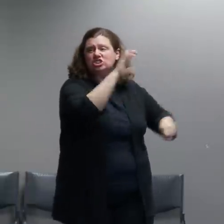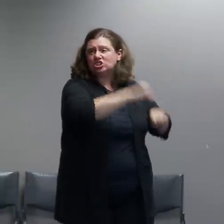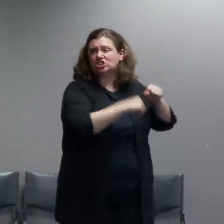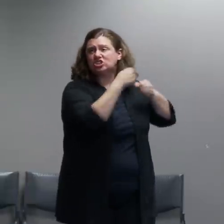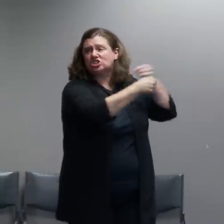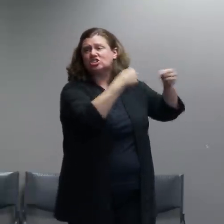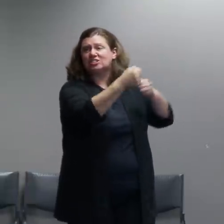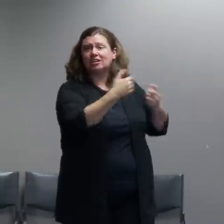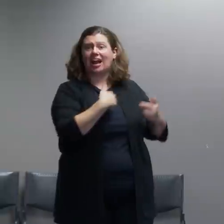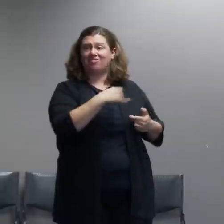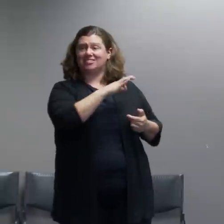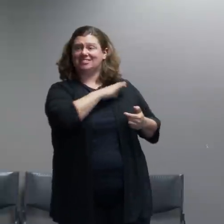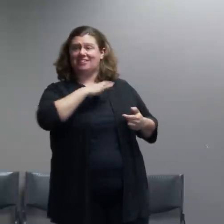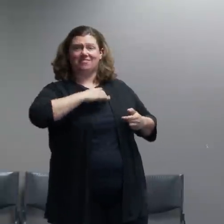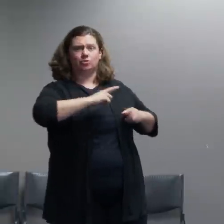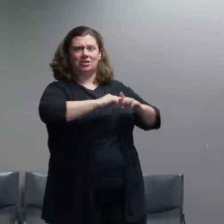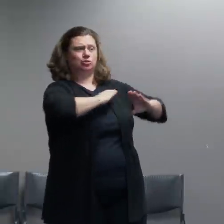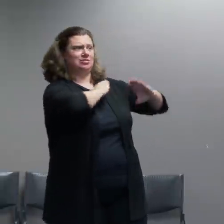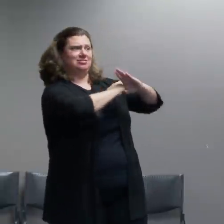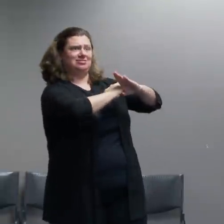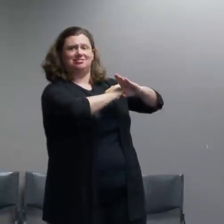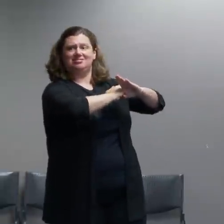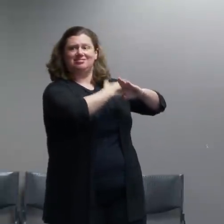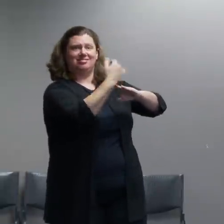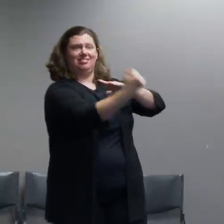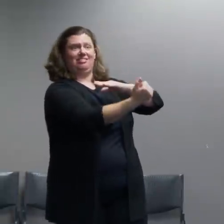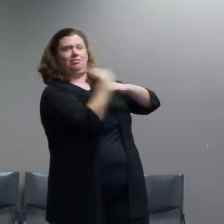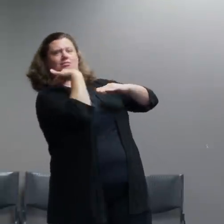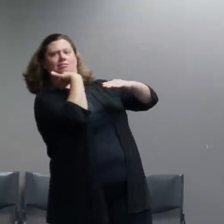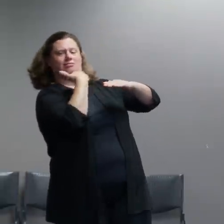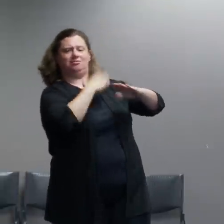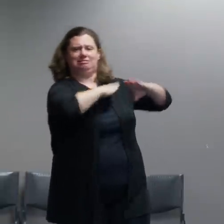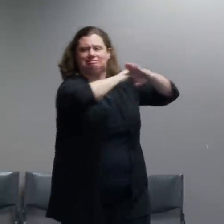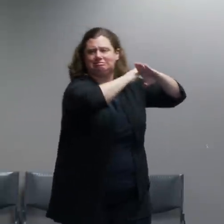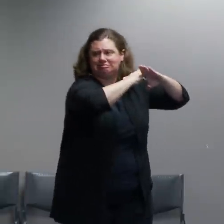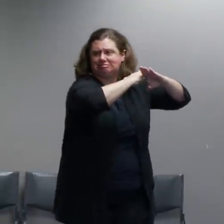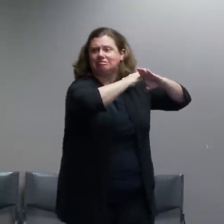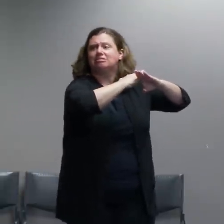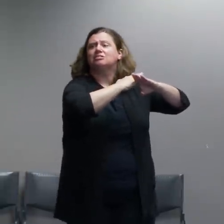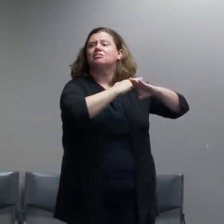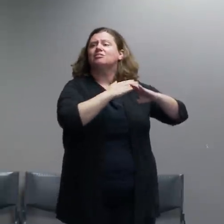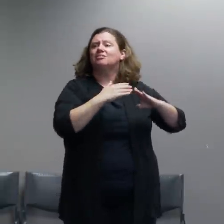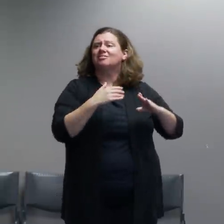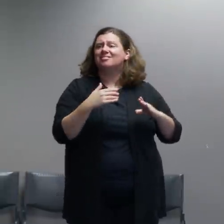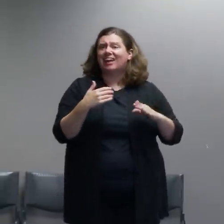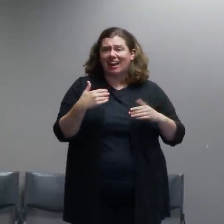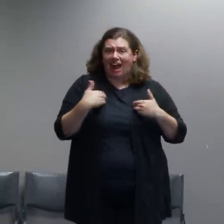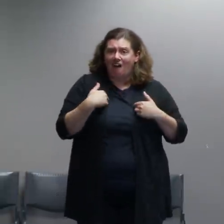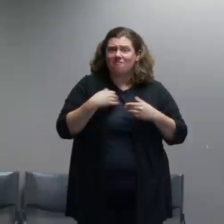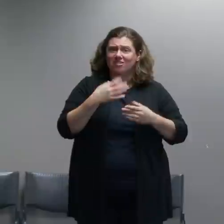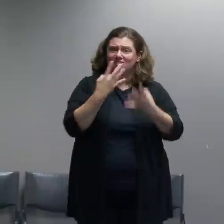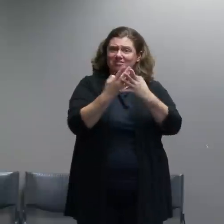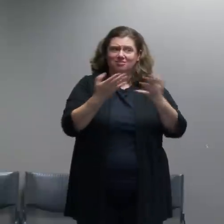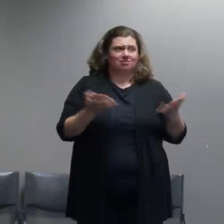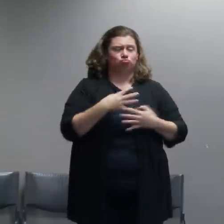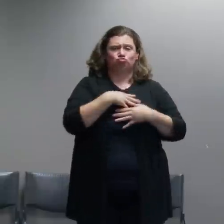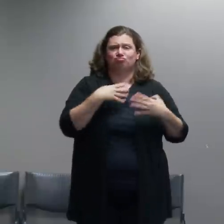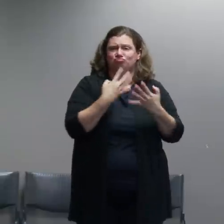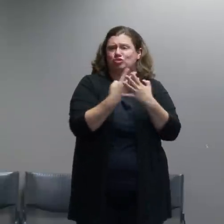This building houses the Multnomah County Detention Center which has hundreds of adults in custody at any given time.